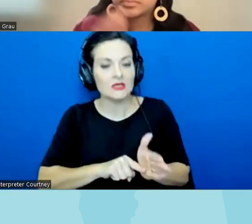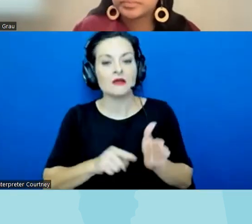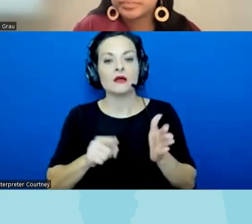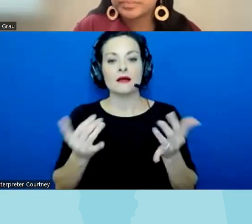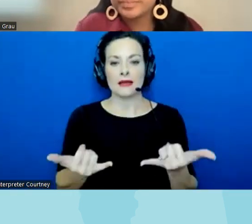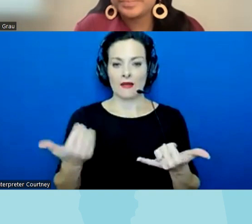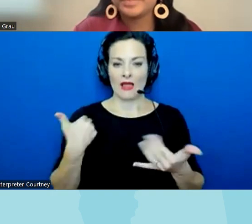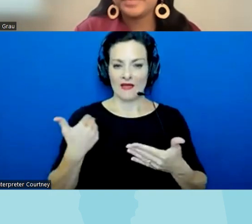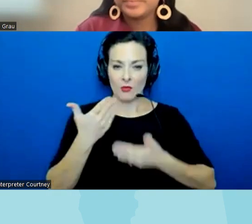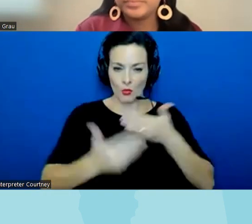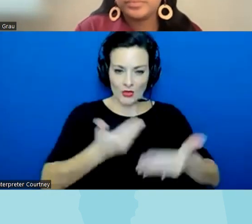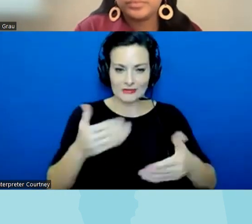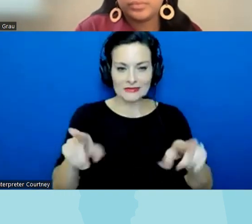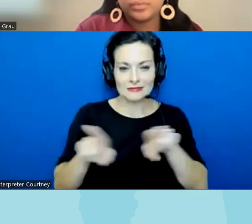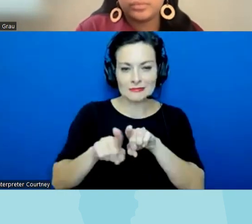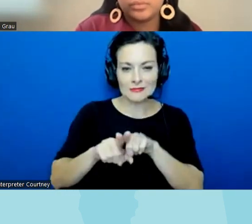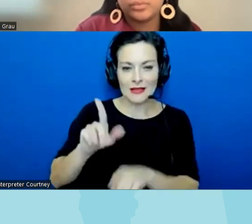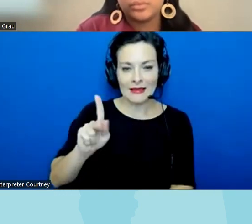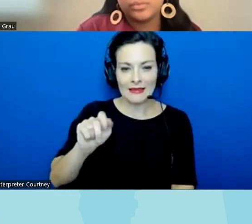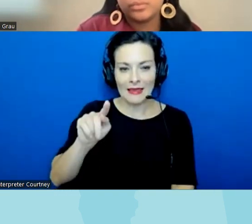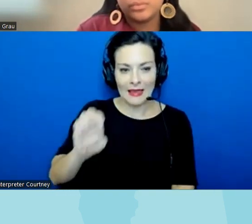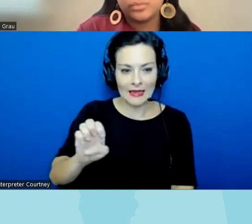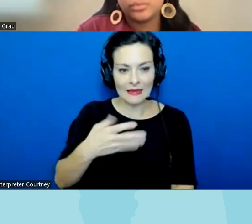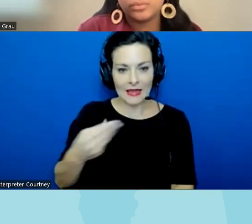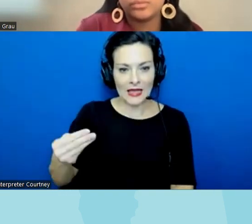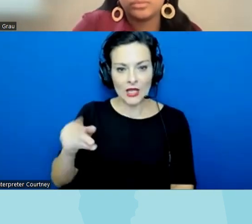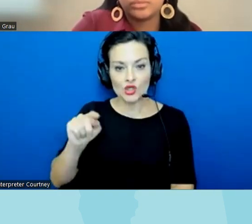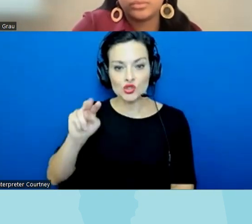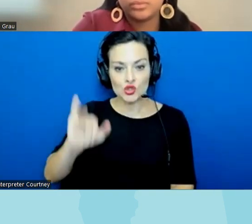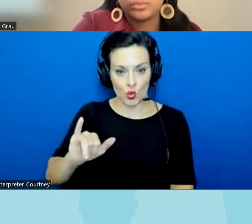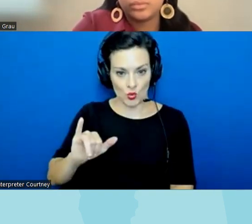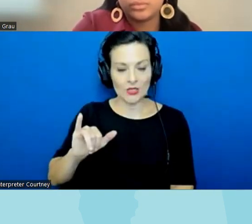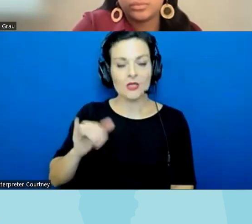to what Katie and Tony were talking about but create a process for parents to object to books